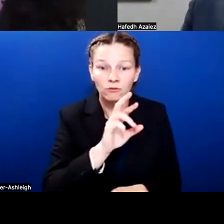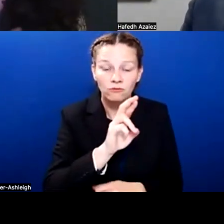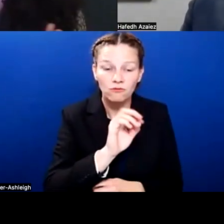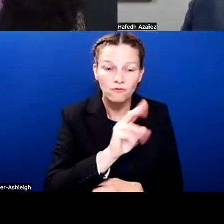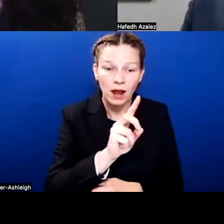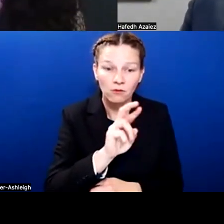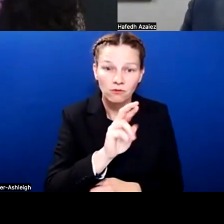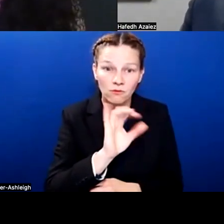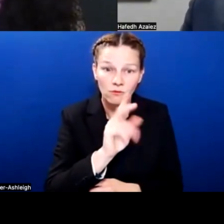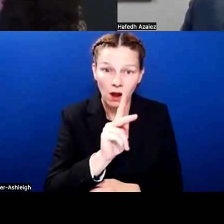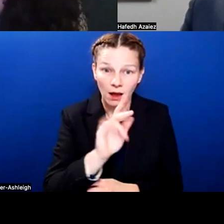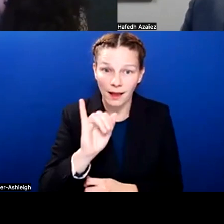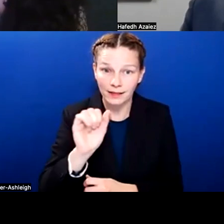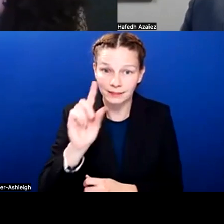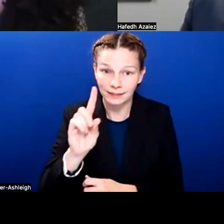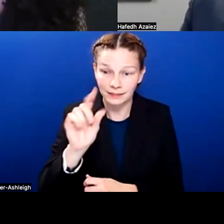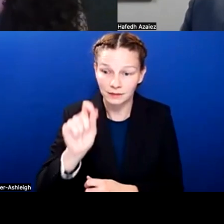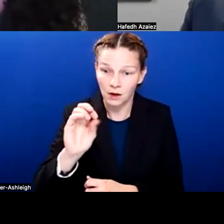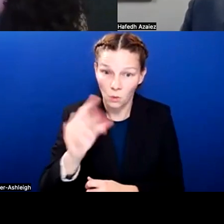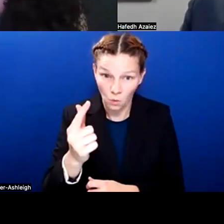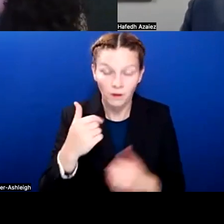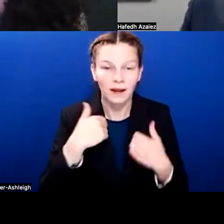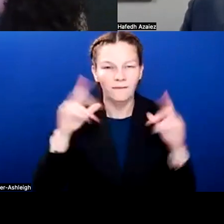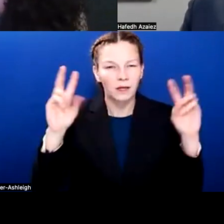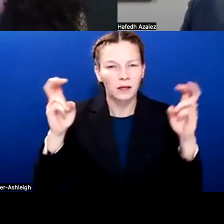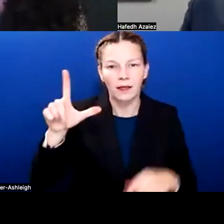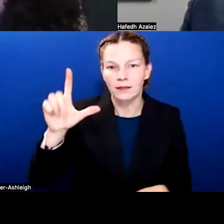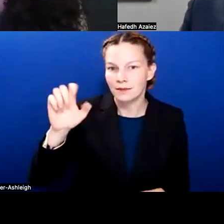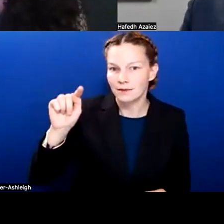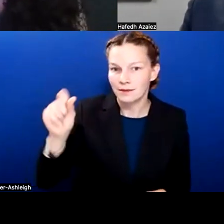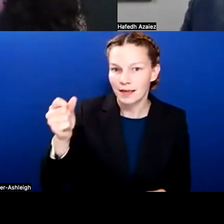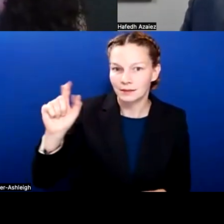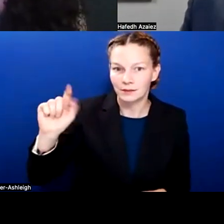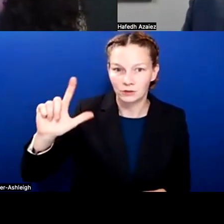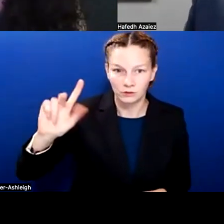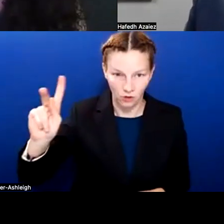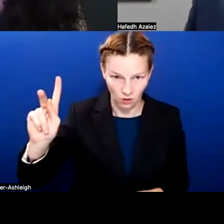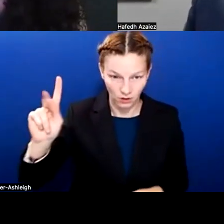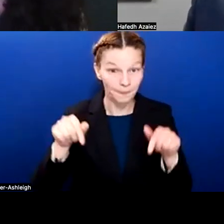And for those interested in either sharing or watching this again, a recording of this will be on our district's budget website, our district's website,